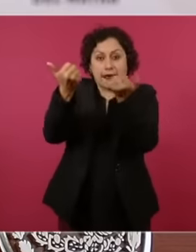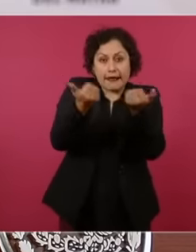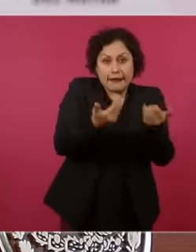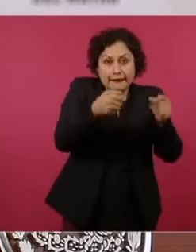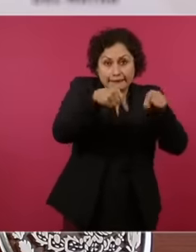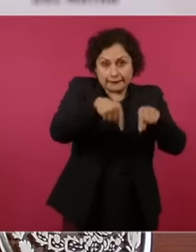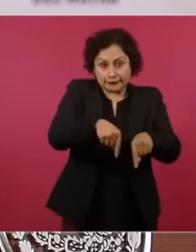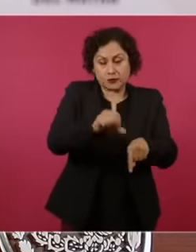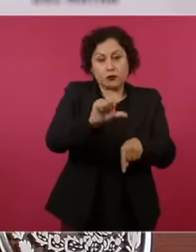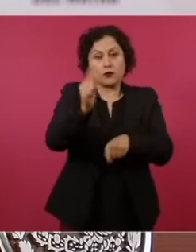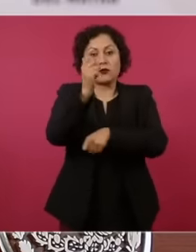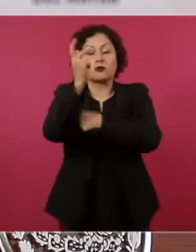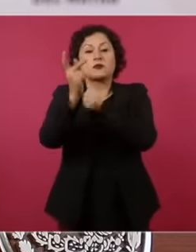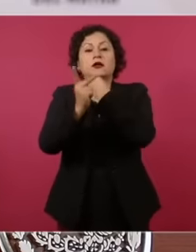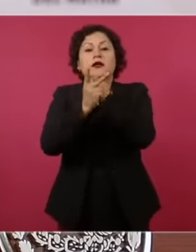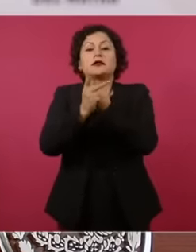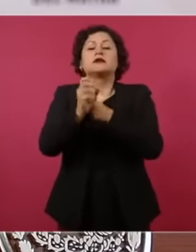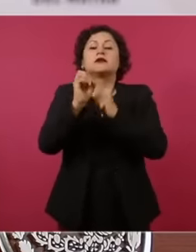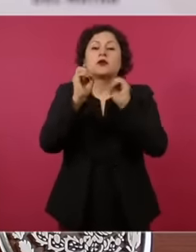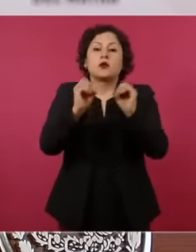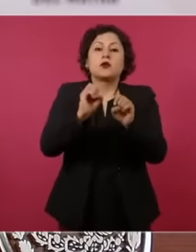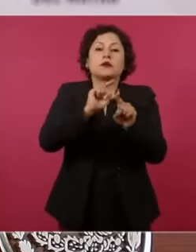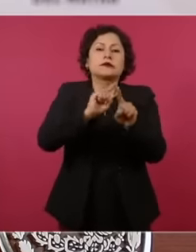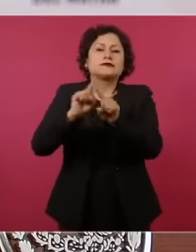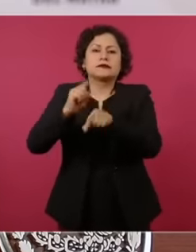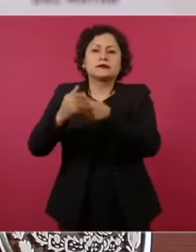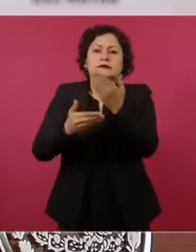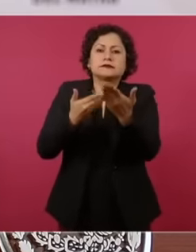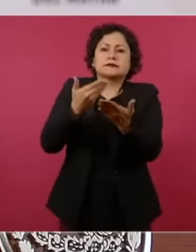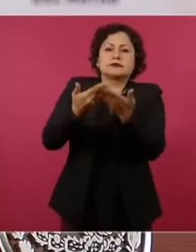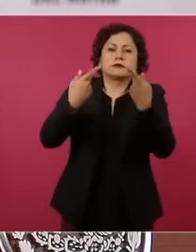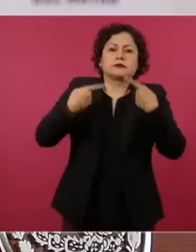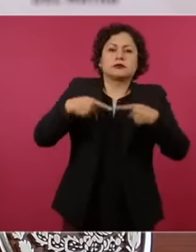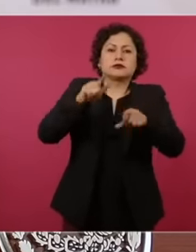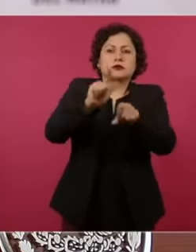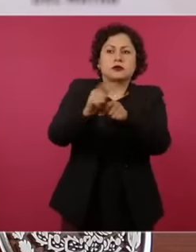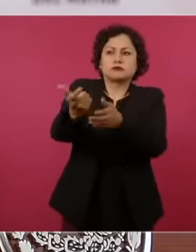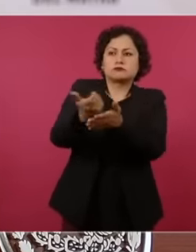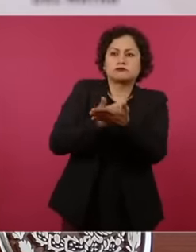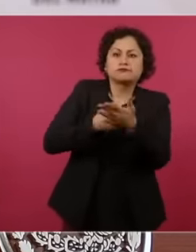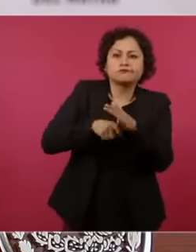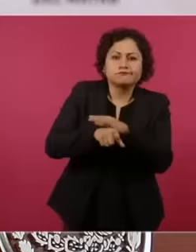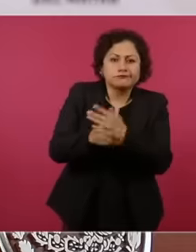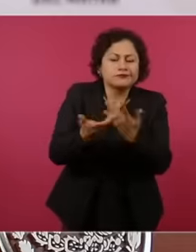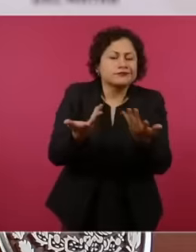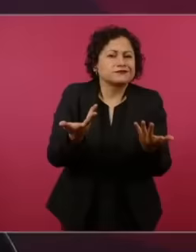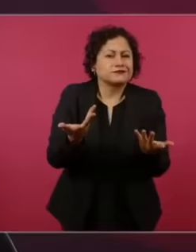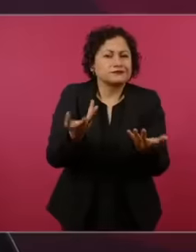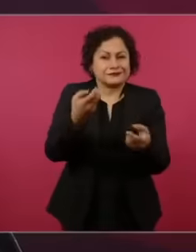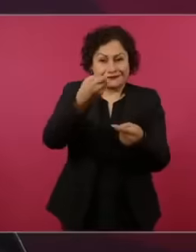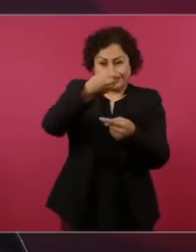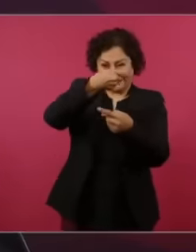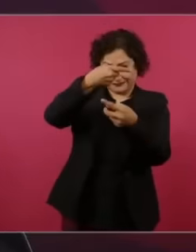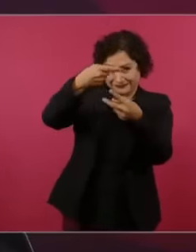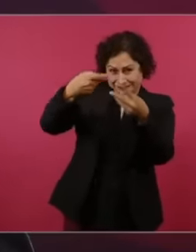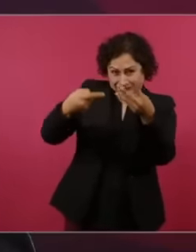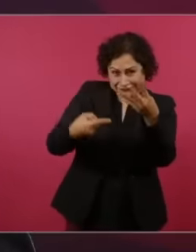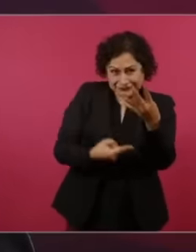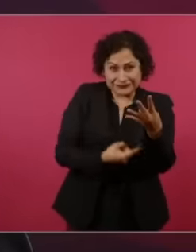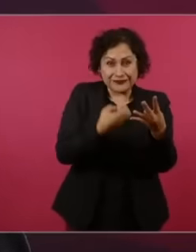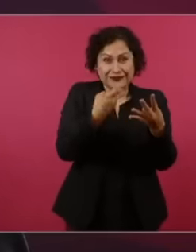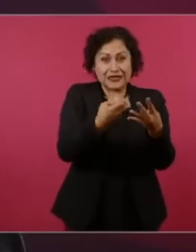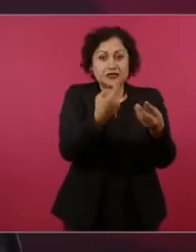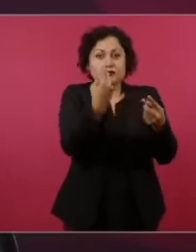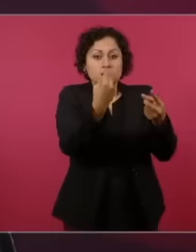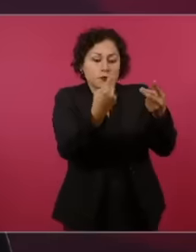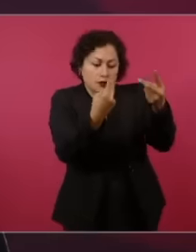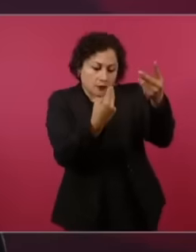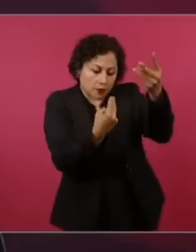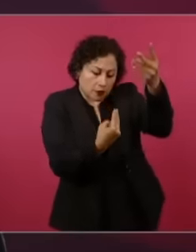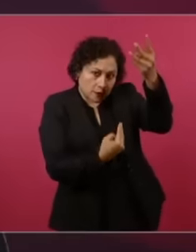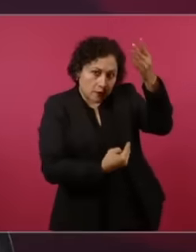personal services are things that in the world are considered vulnerable activities And